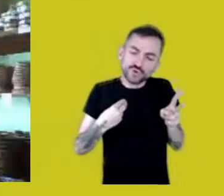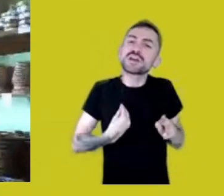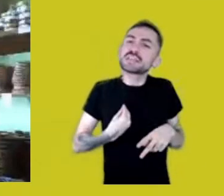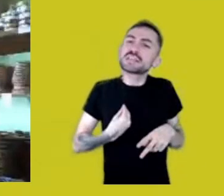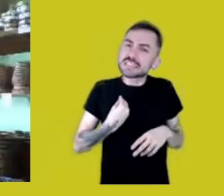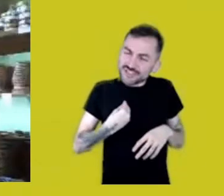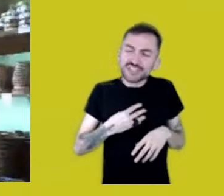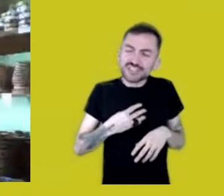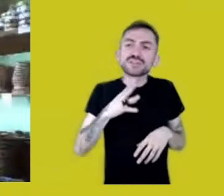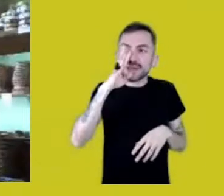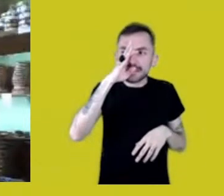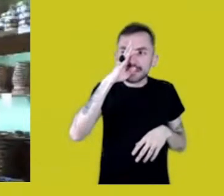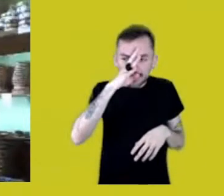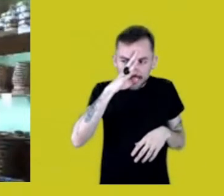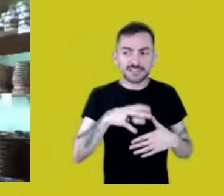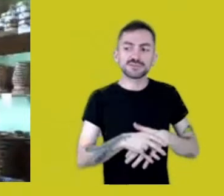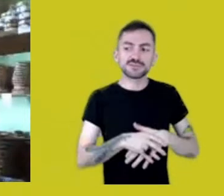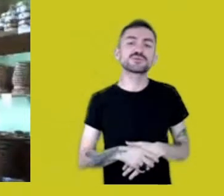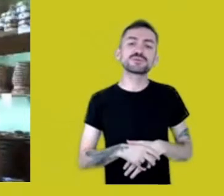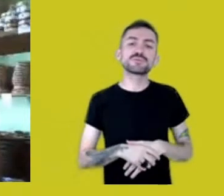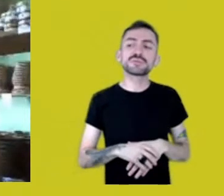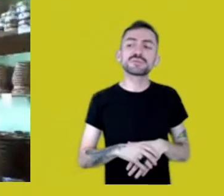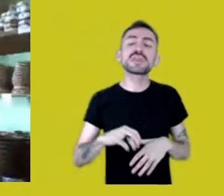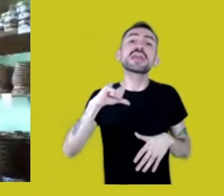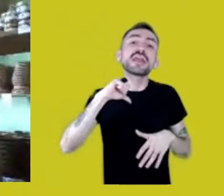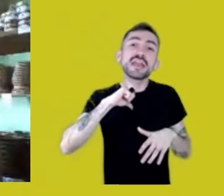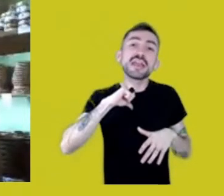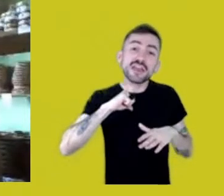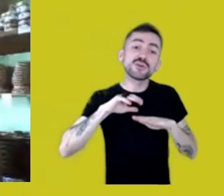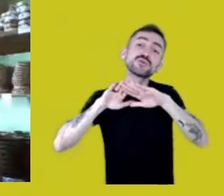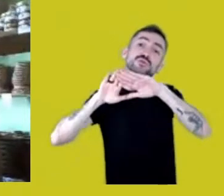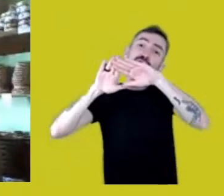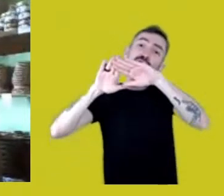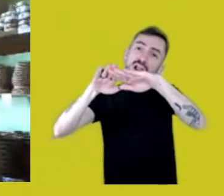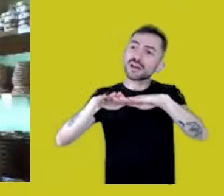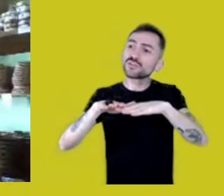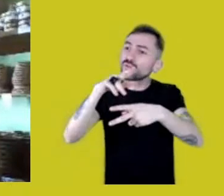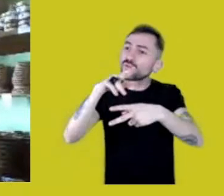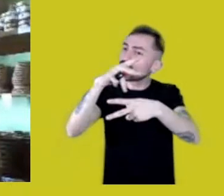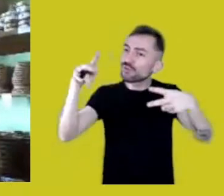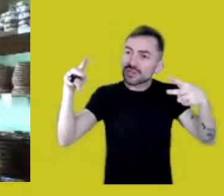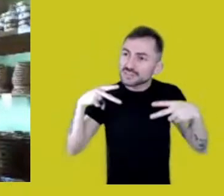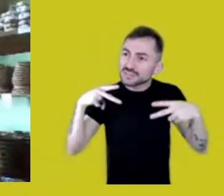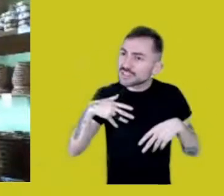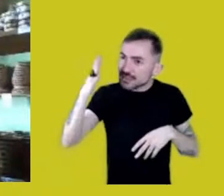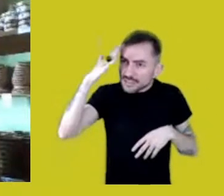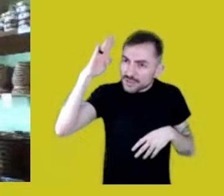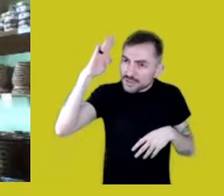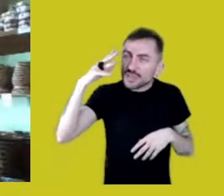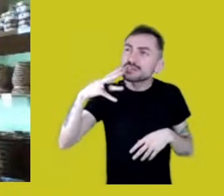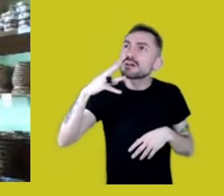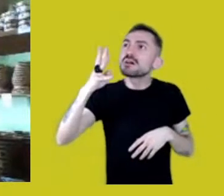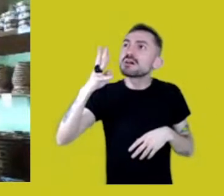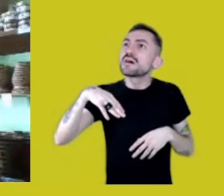I am telling those who don’t recognize themselves as Mura that you need to recognize yourselves as such,